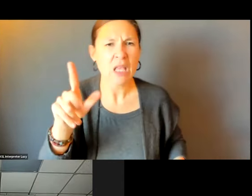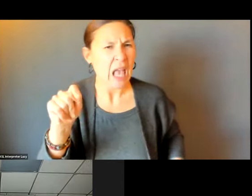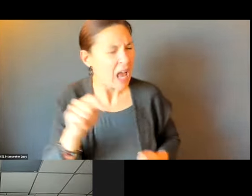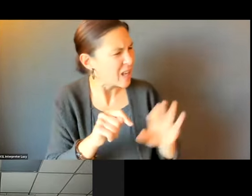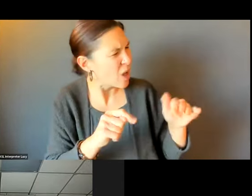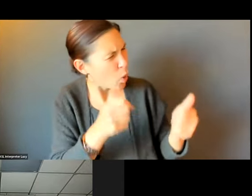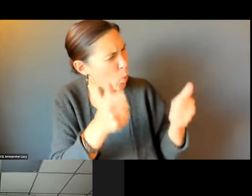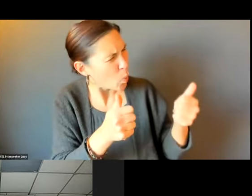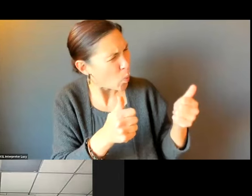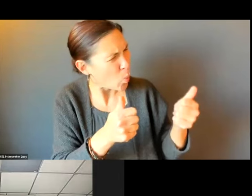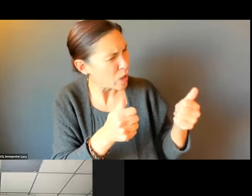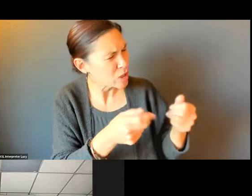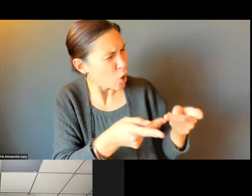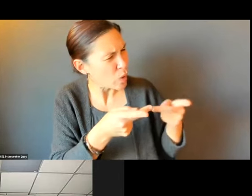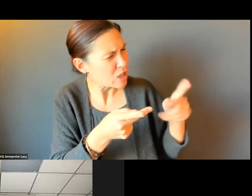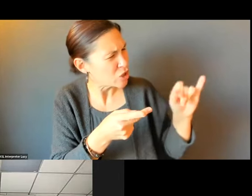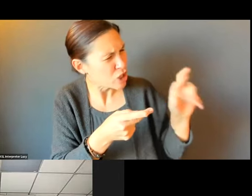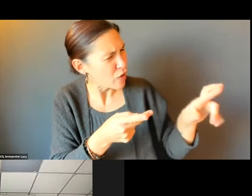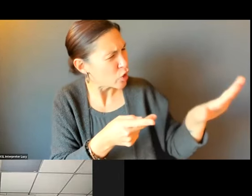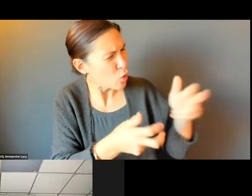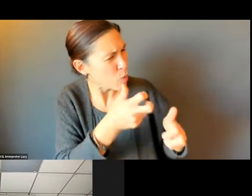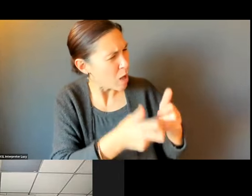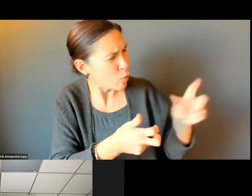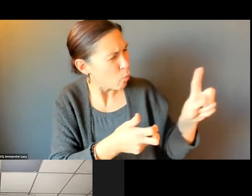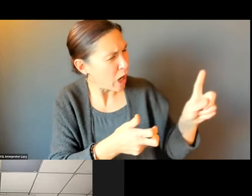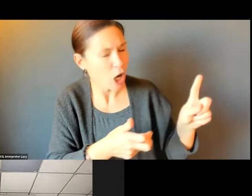JENNIFER, CAN YOU SHARE WHICH SPECIFIC LOCATION YOU WERE TALKING ABOUT AGAIN?